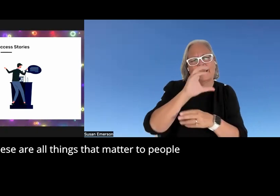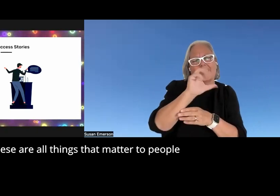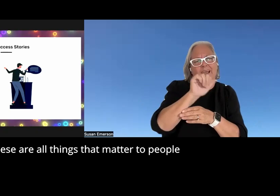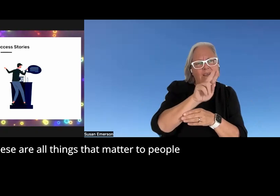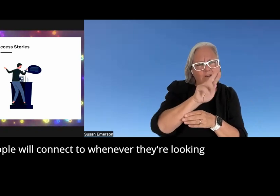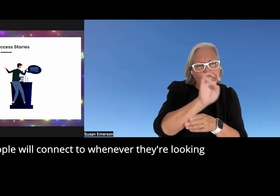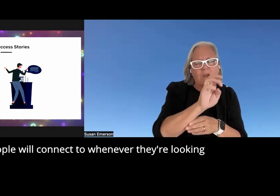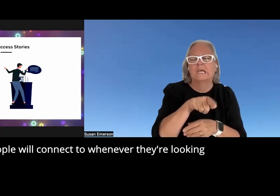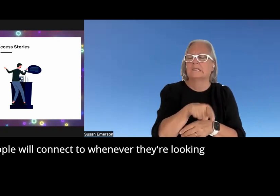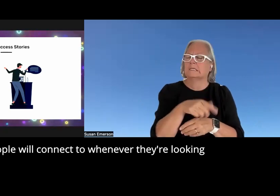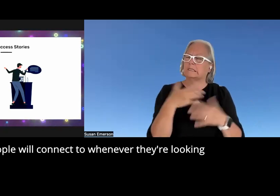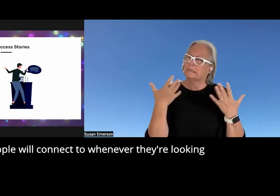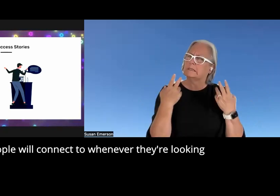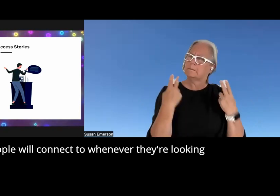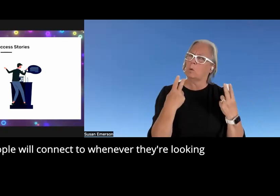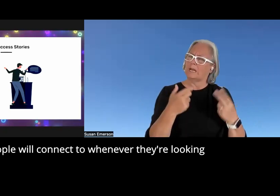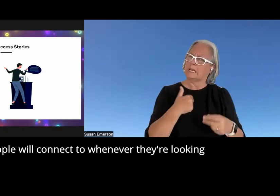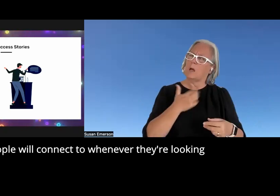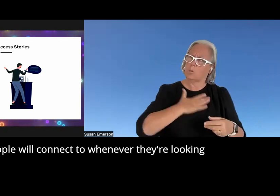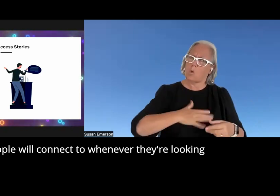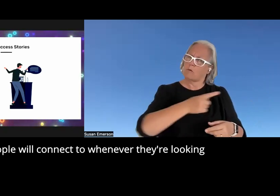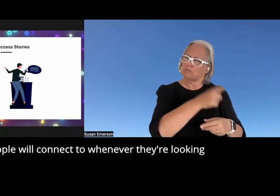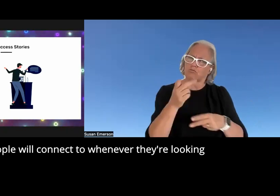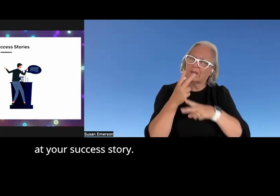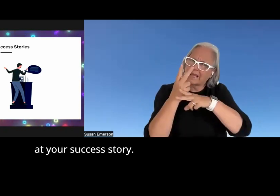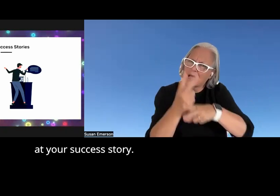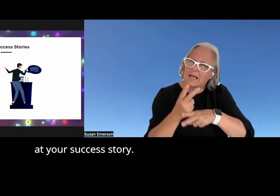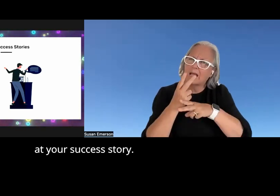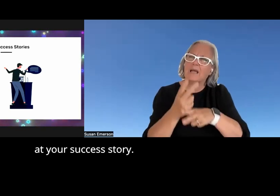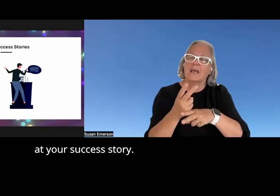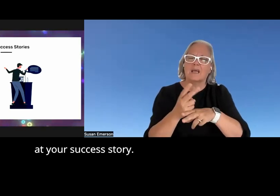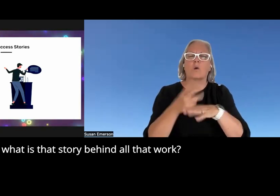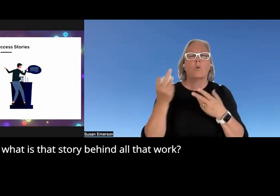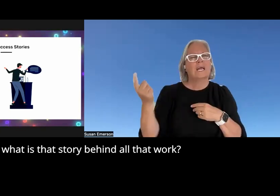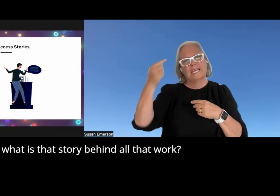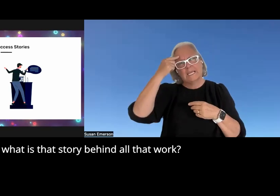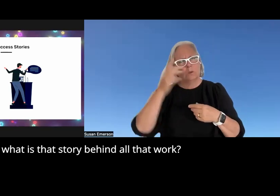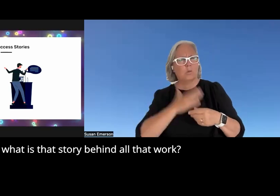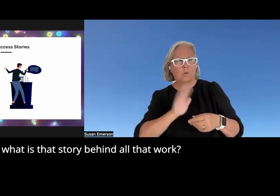people and people will connect to whenever they're looking at your success story so what is that